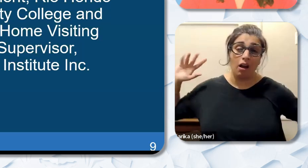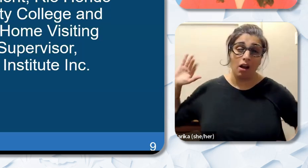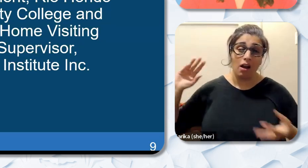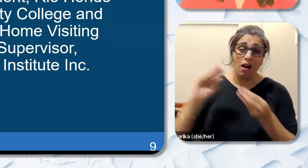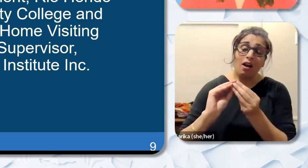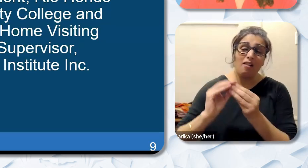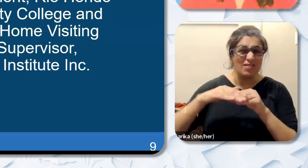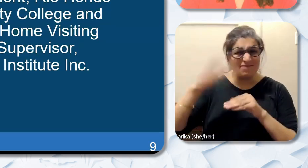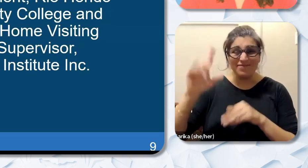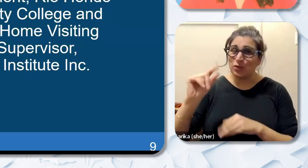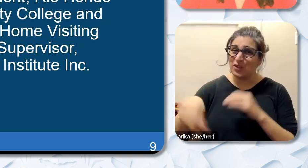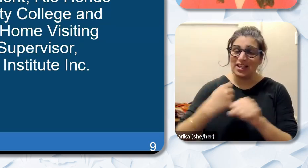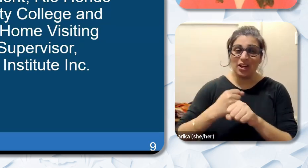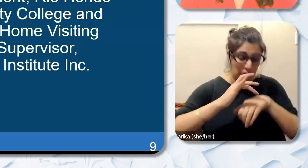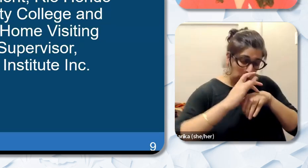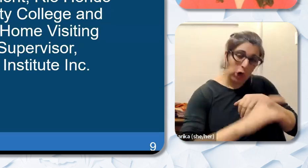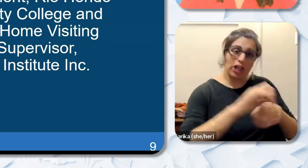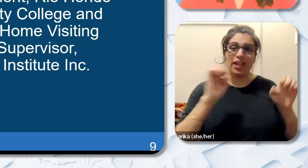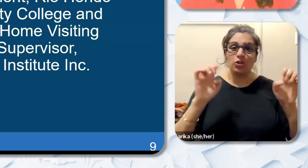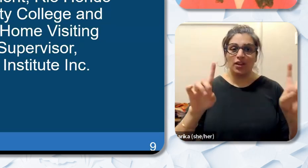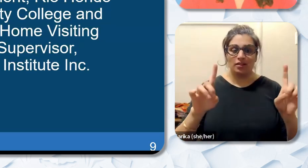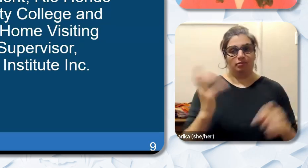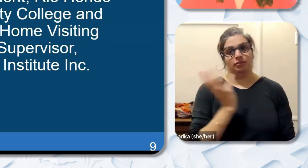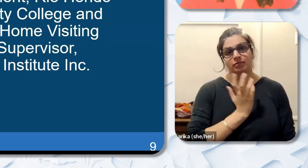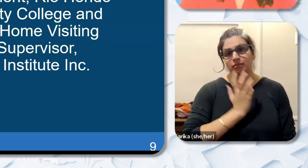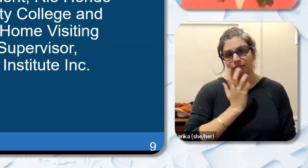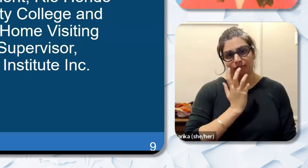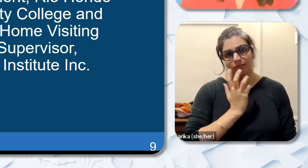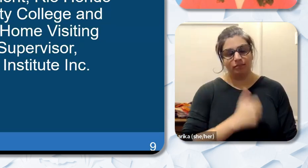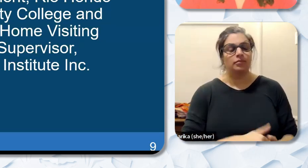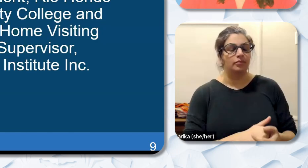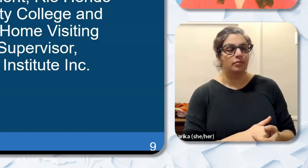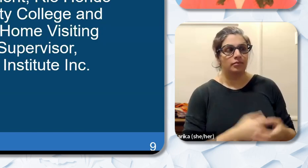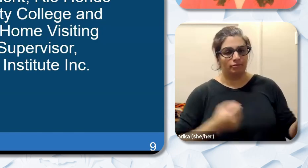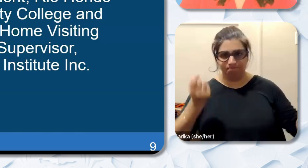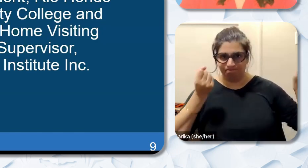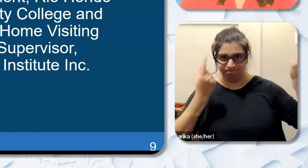in the early education profession has truly taught her the value of relationship focused